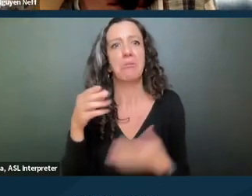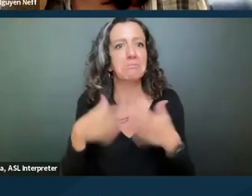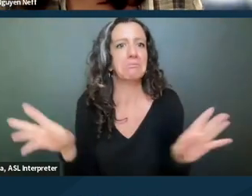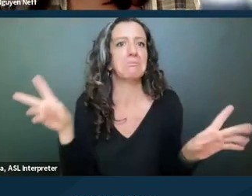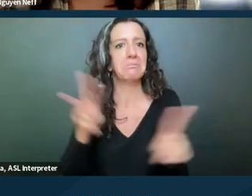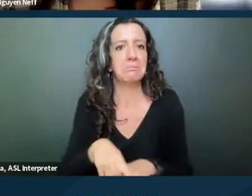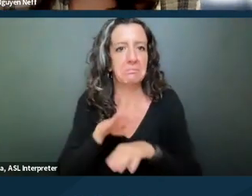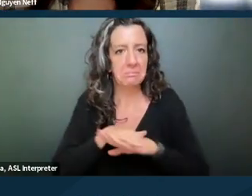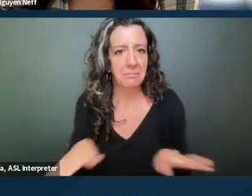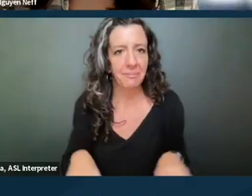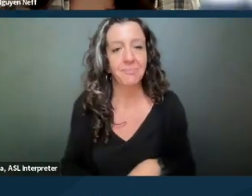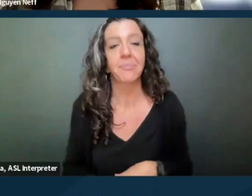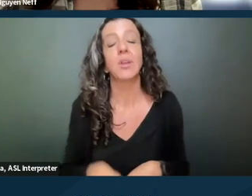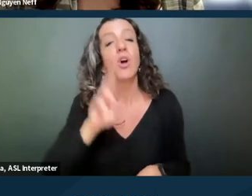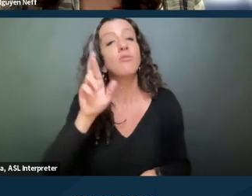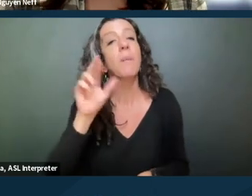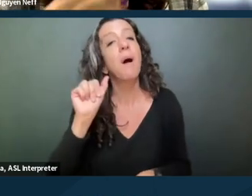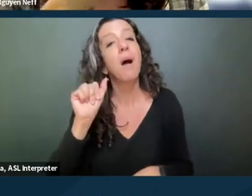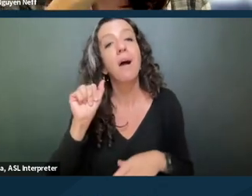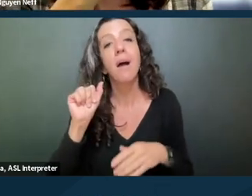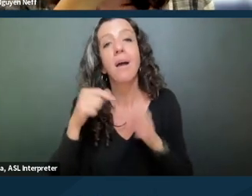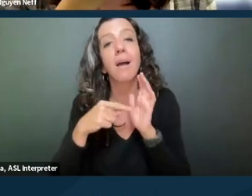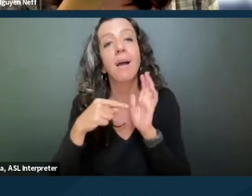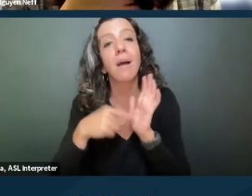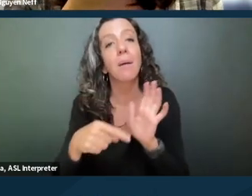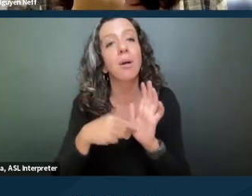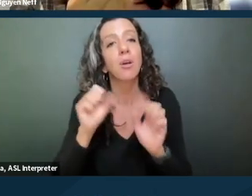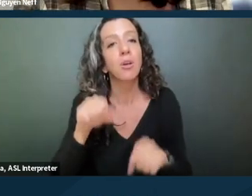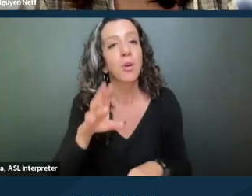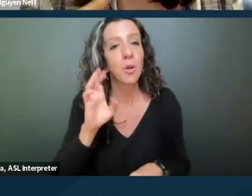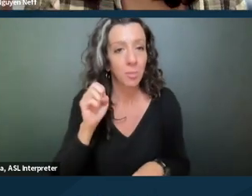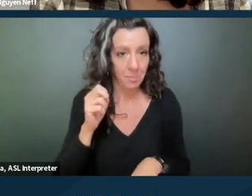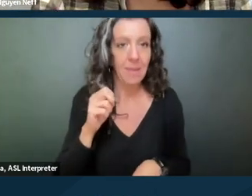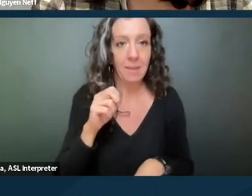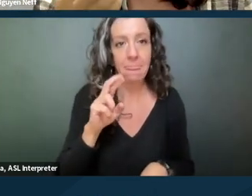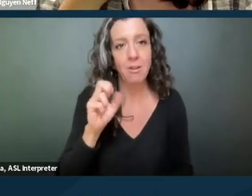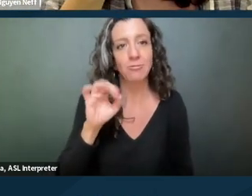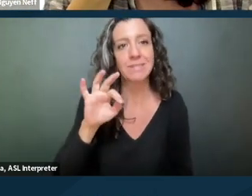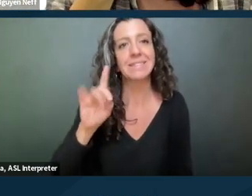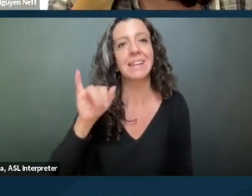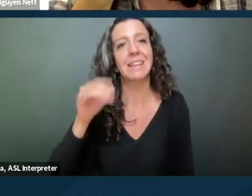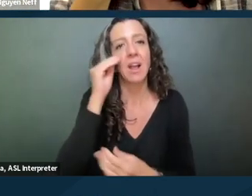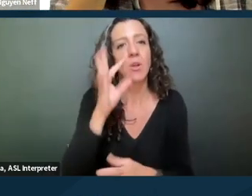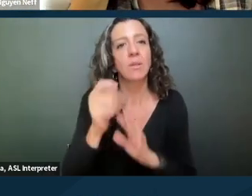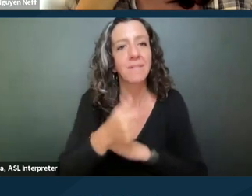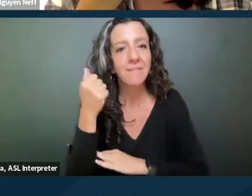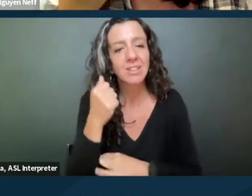So a reasonable accommodation could be rescinding a notice of eviction and dismissing an unlawful detainer.